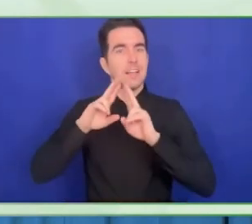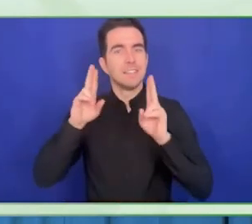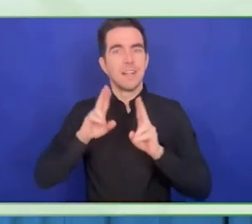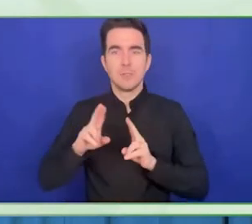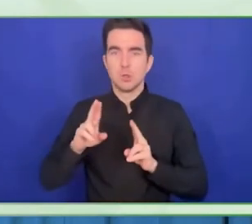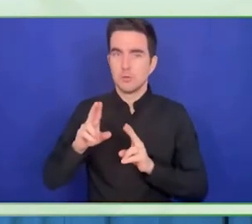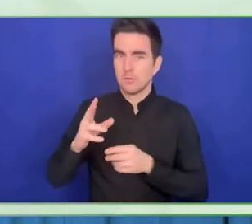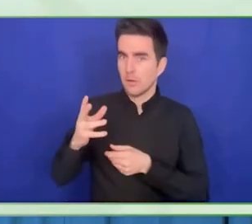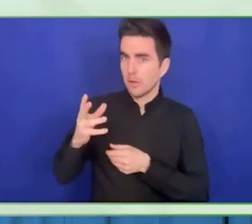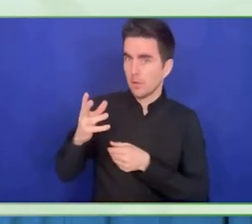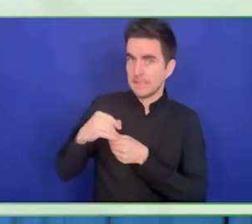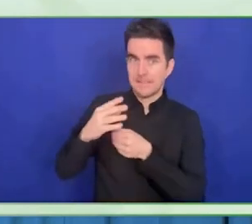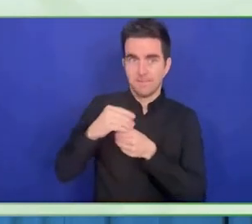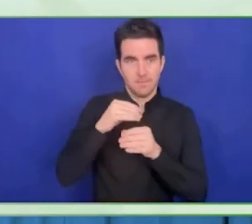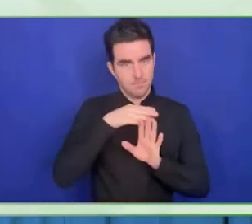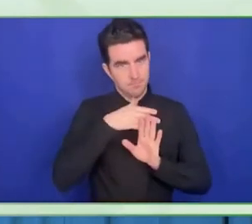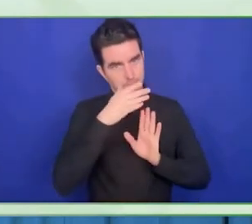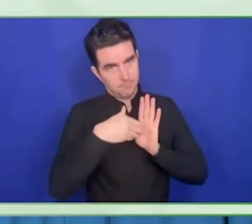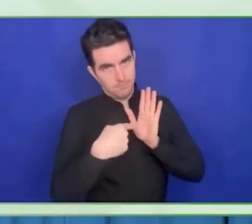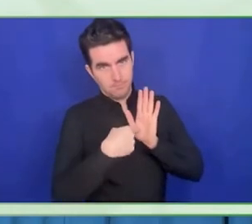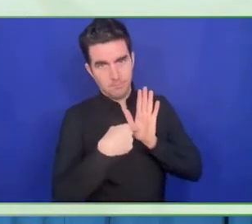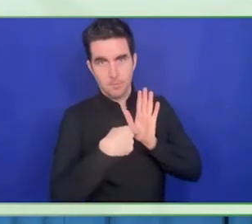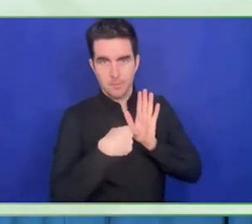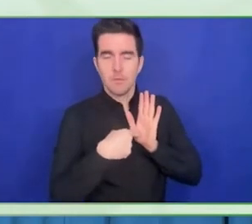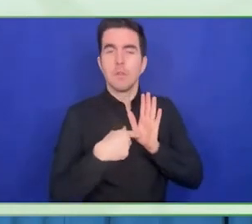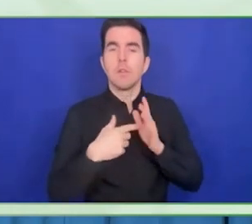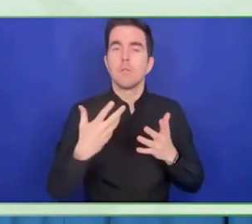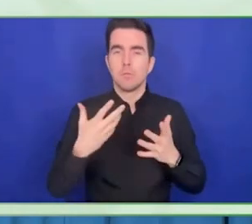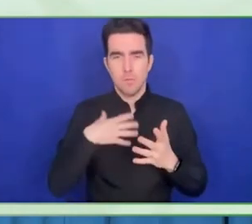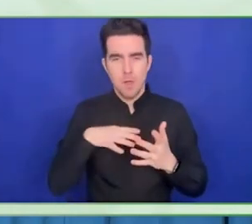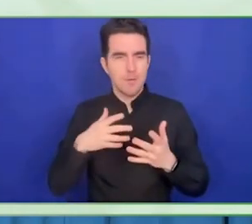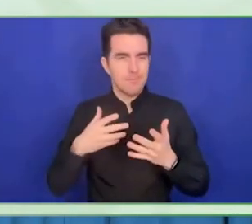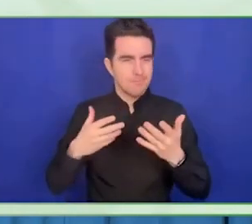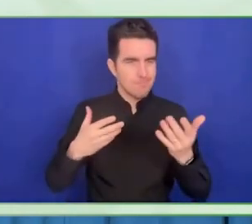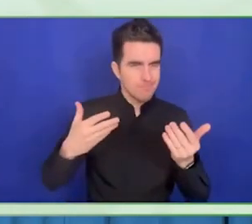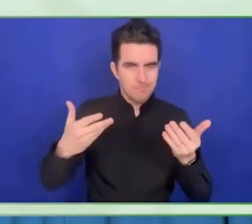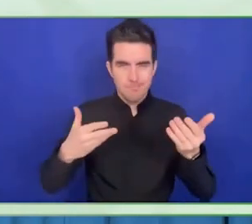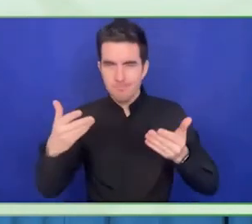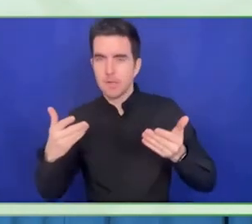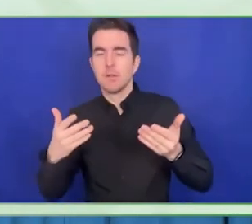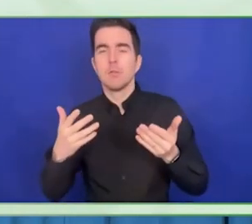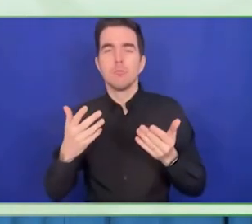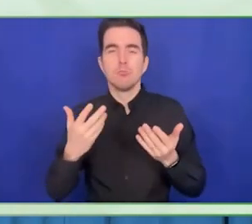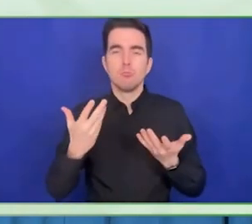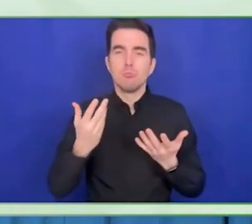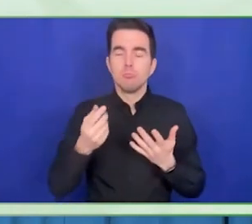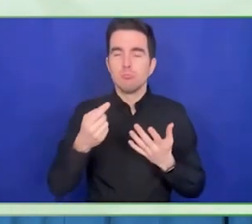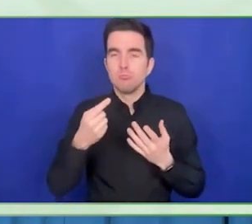We focus on deaf, blind, and physical disability, and we fund